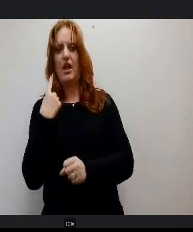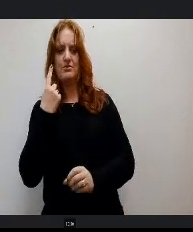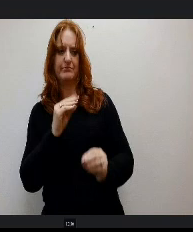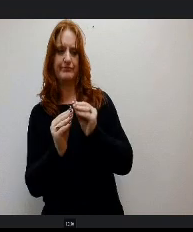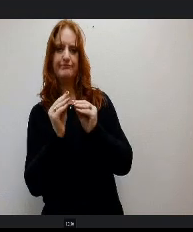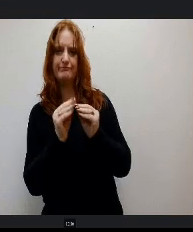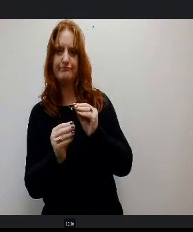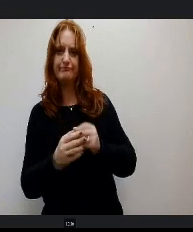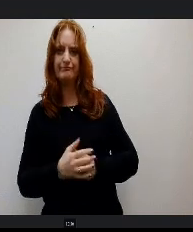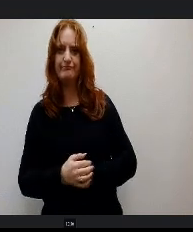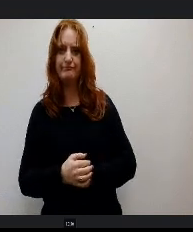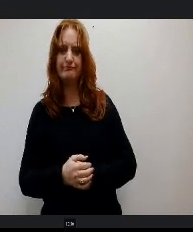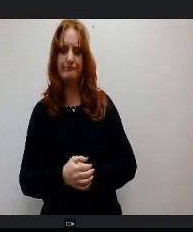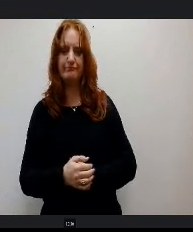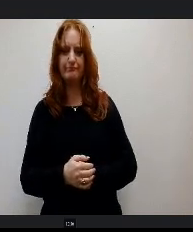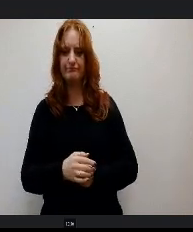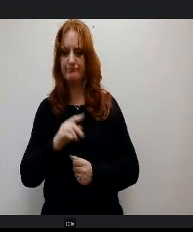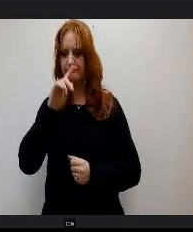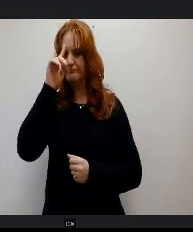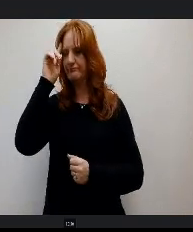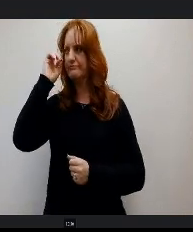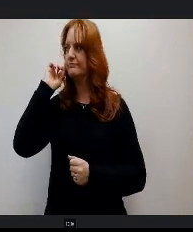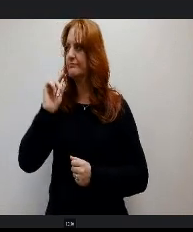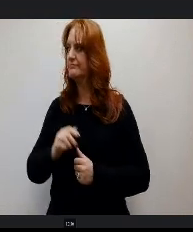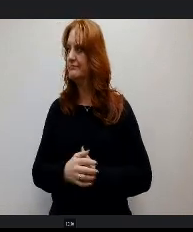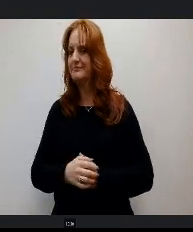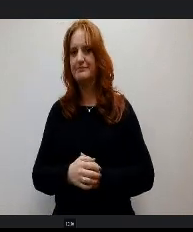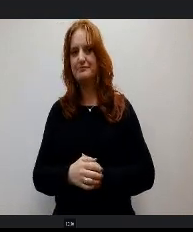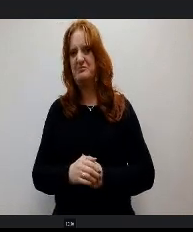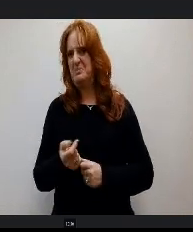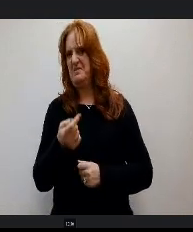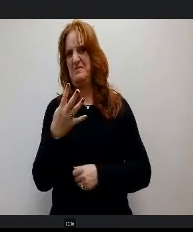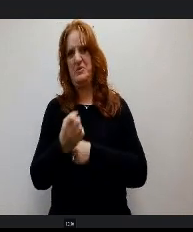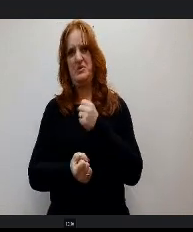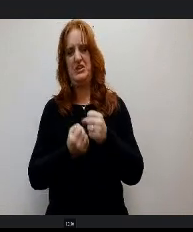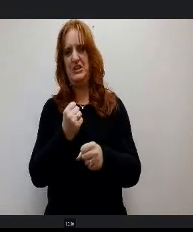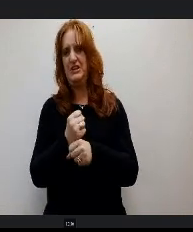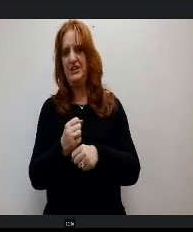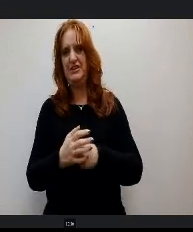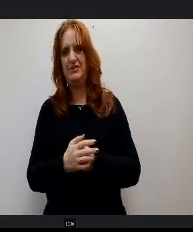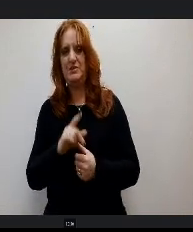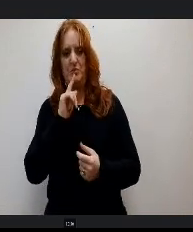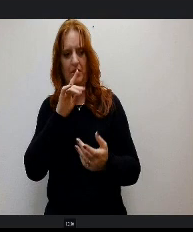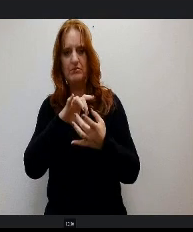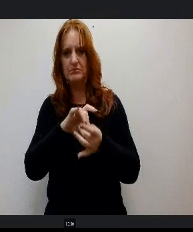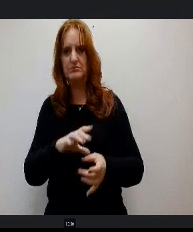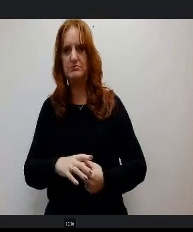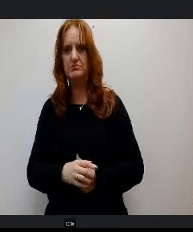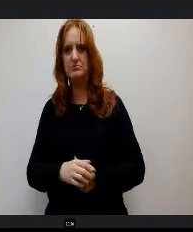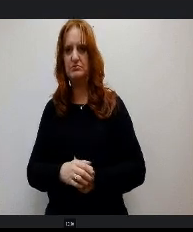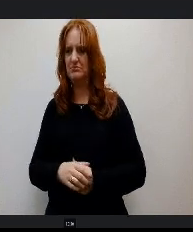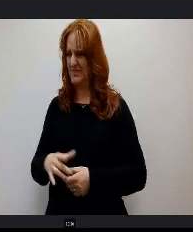And so, yeah, it's been only a few years that we've actually tied it to the base. Does it make more sense to keep it tied